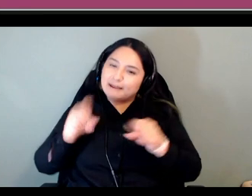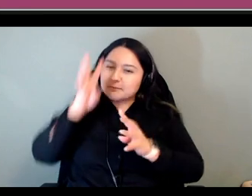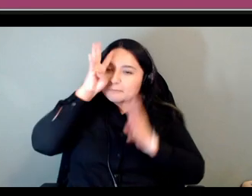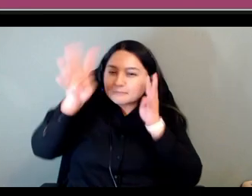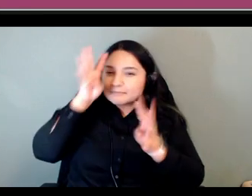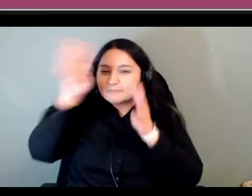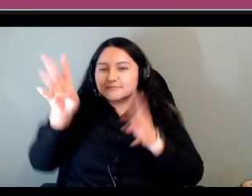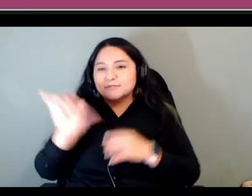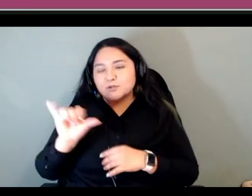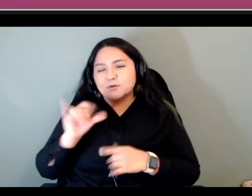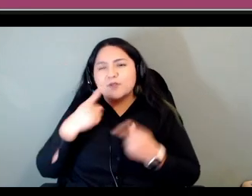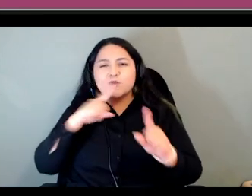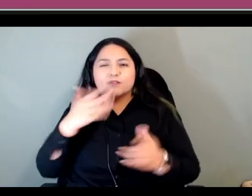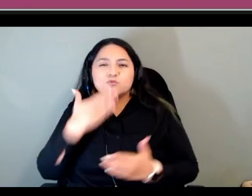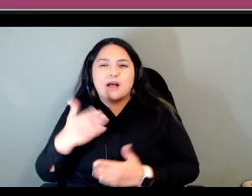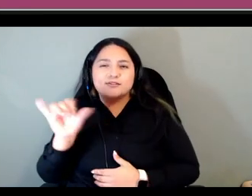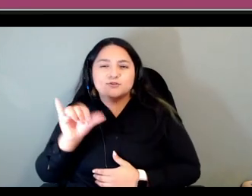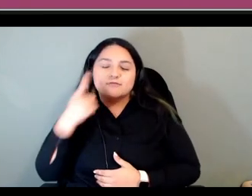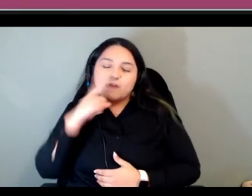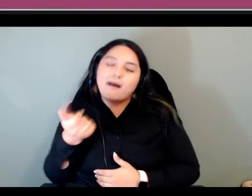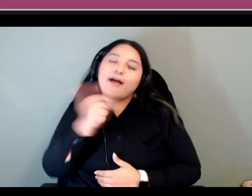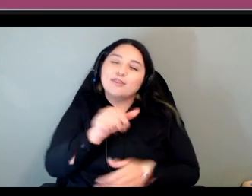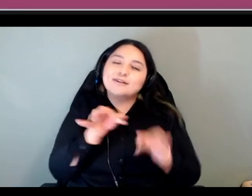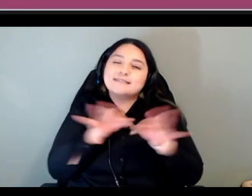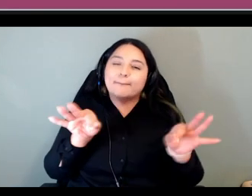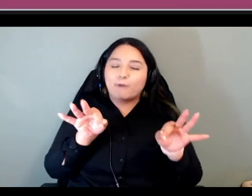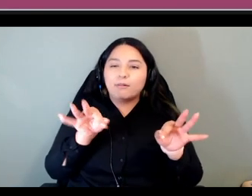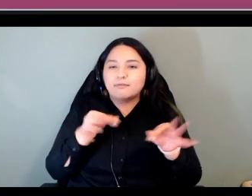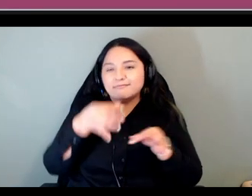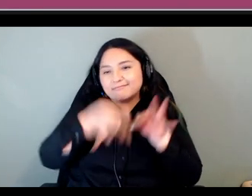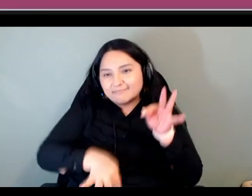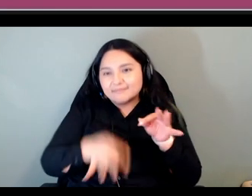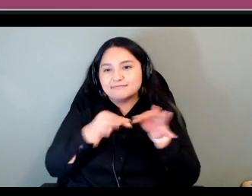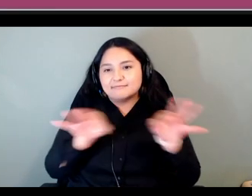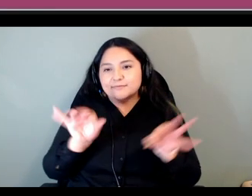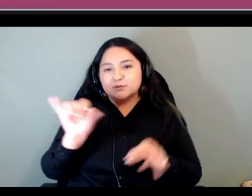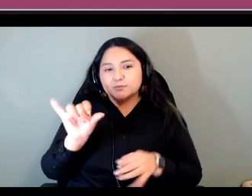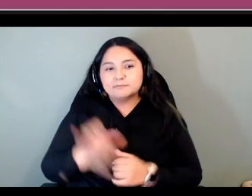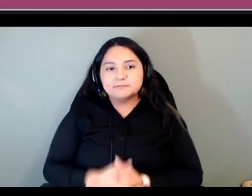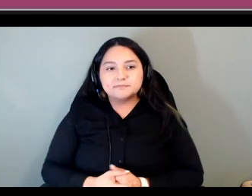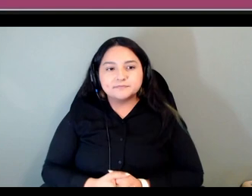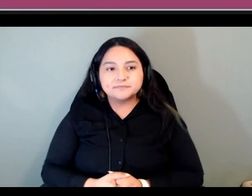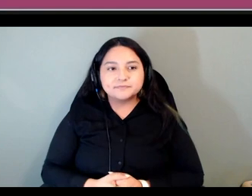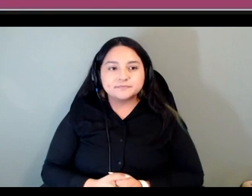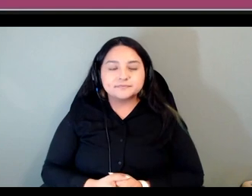the simple simpler constructions as well